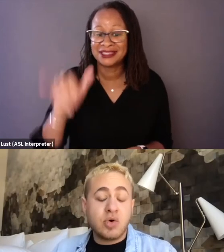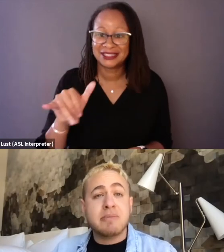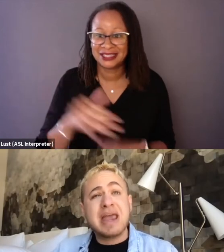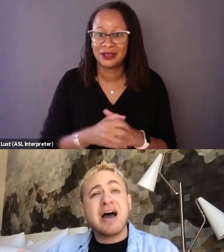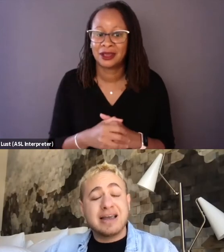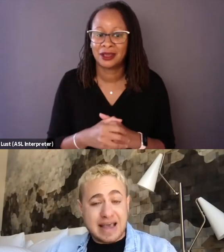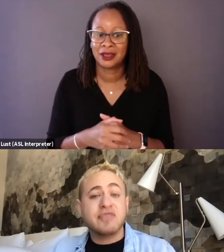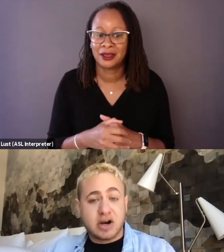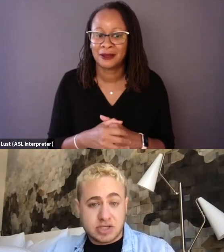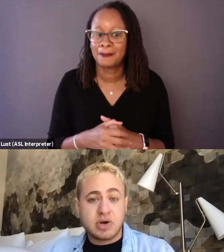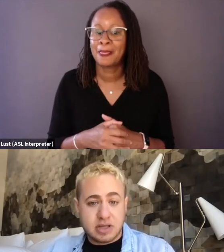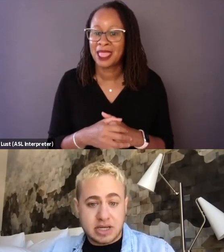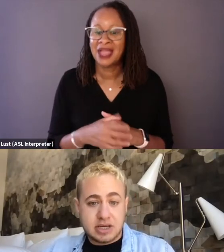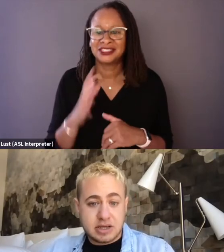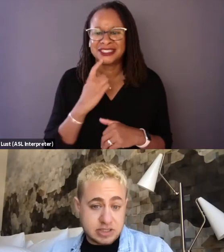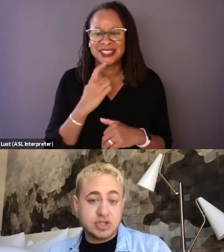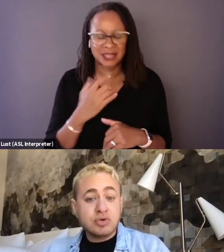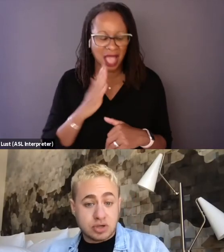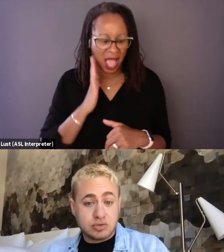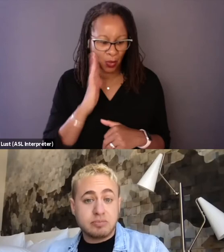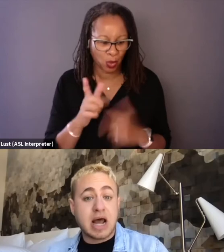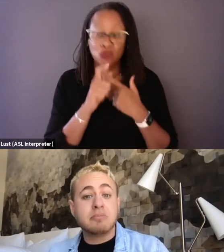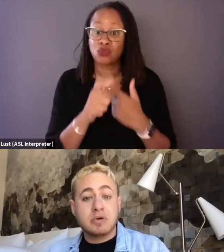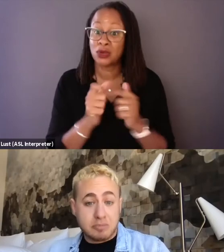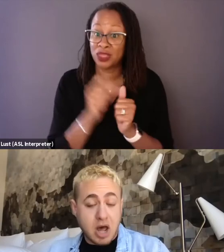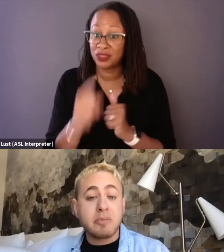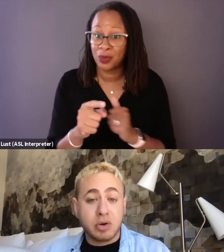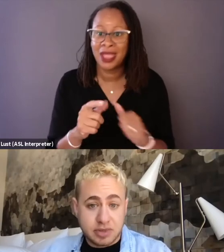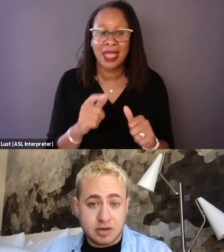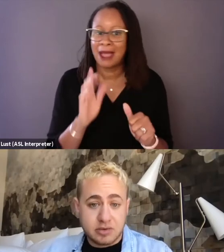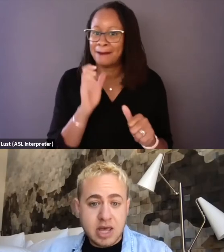I may not get there as quickly as you do, but I'm coming with you.